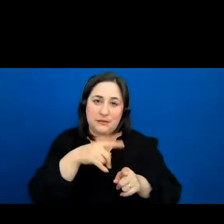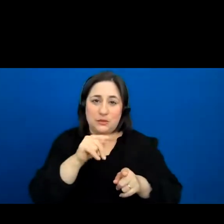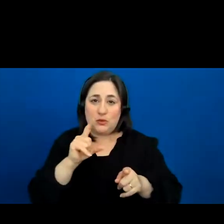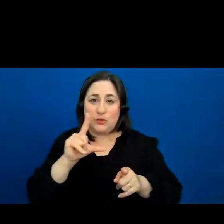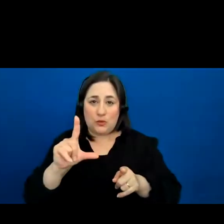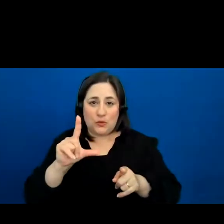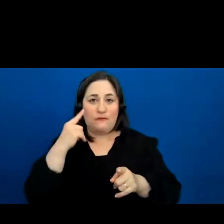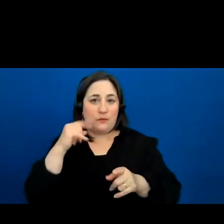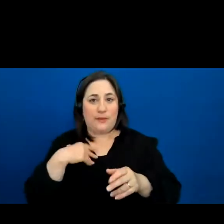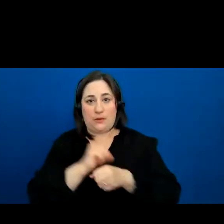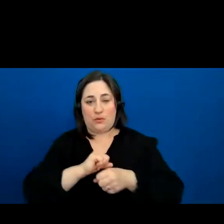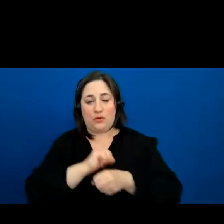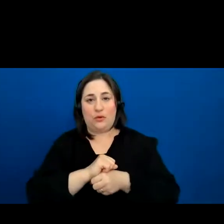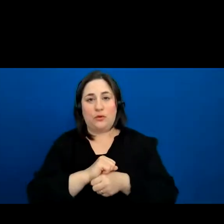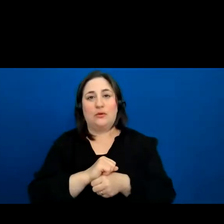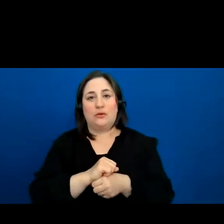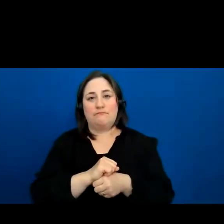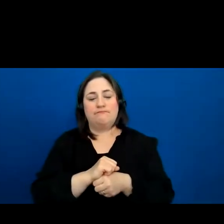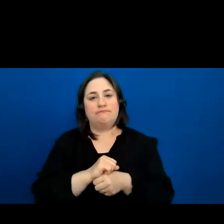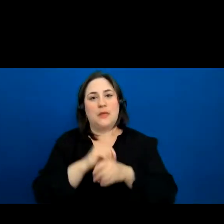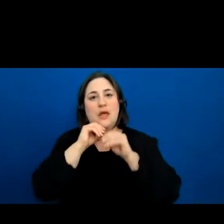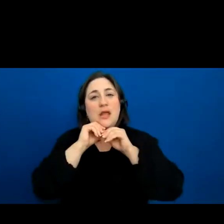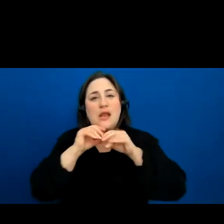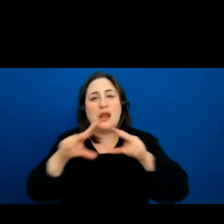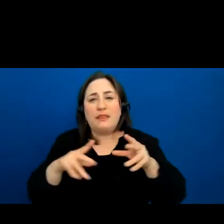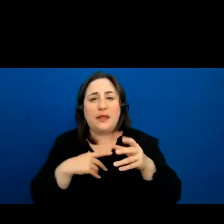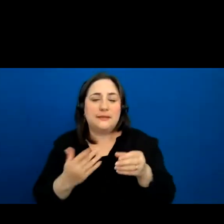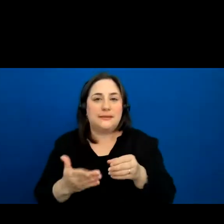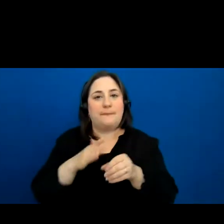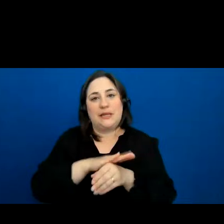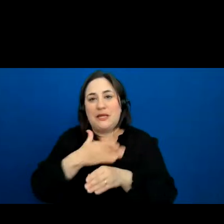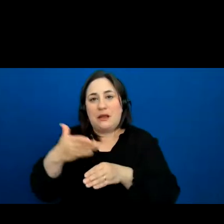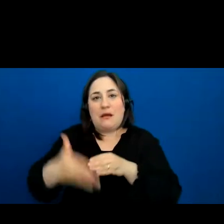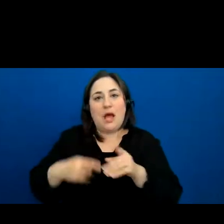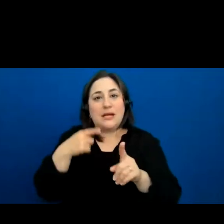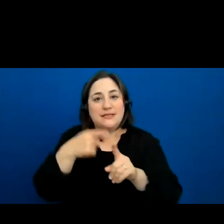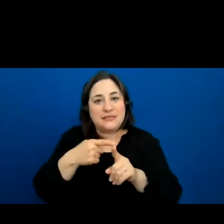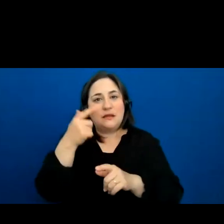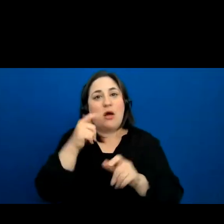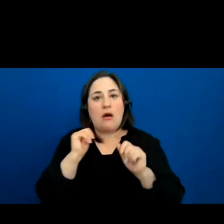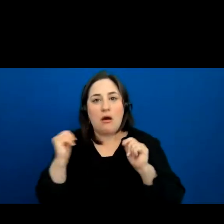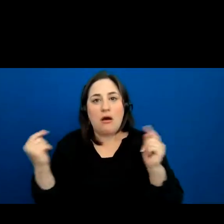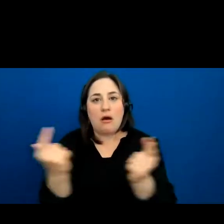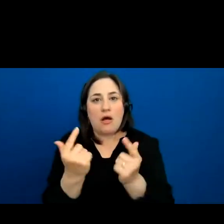is that nothing is complete until you have every single voice, every single perspective,